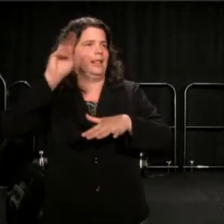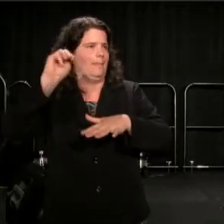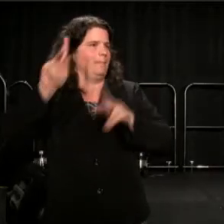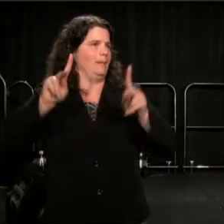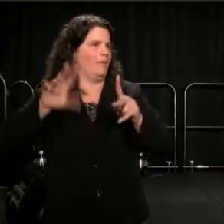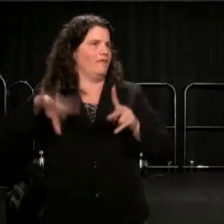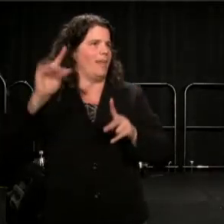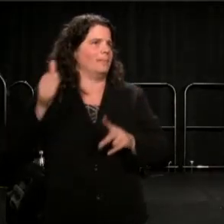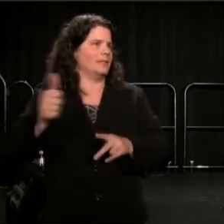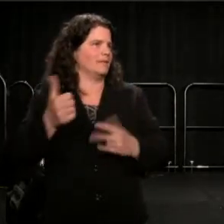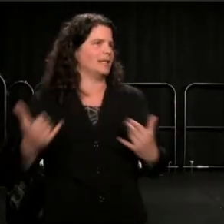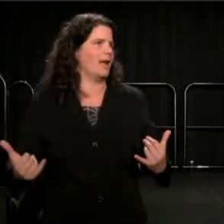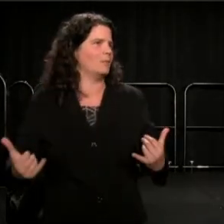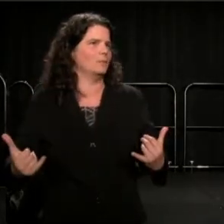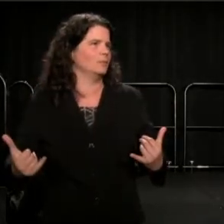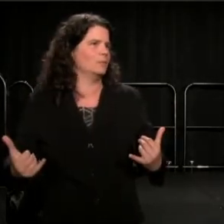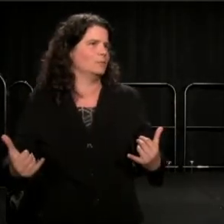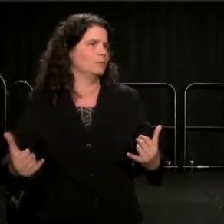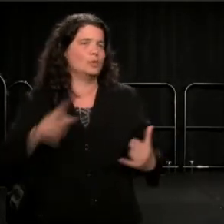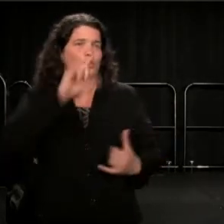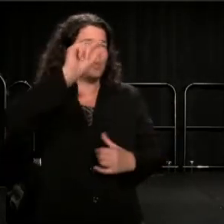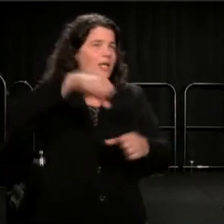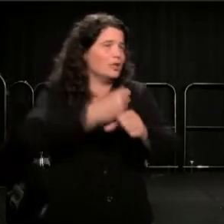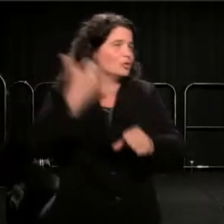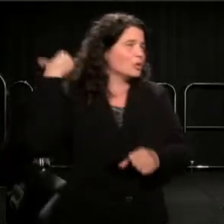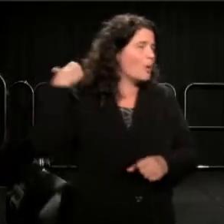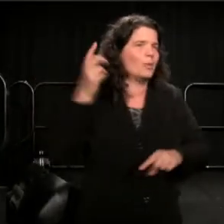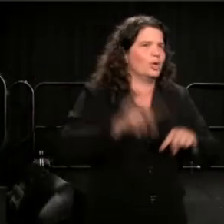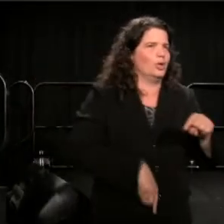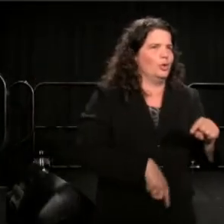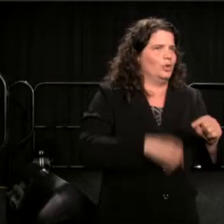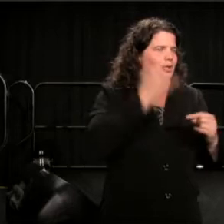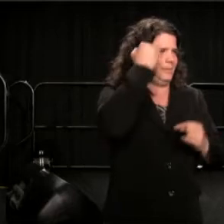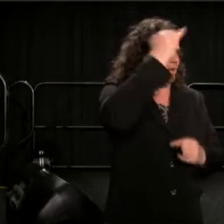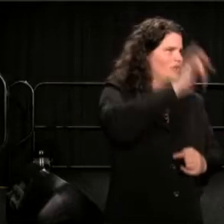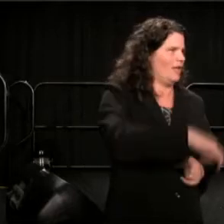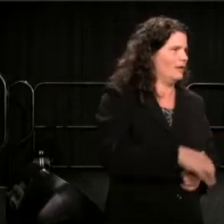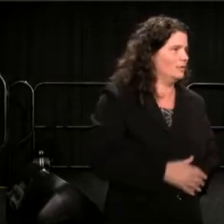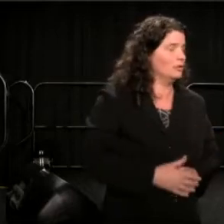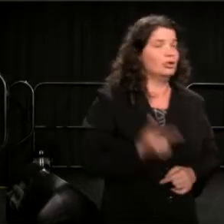Gender and sexuality are in a greater seismic shift than they were then.